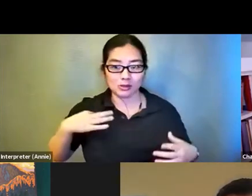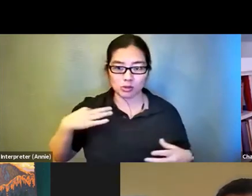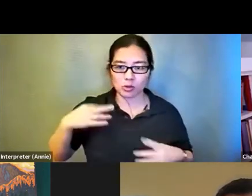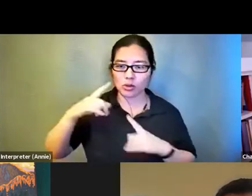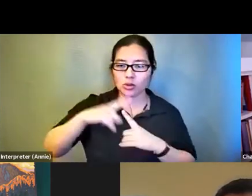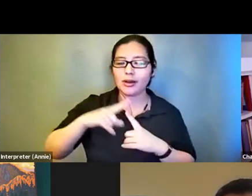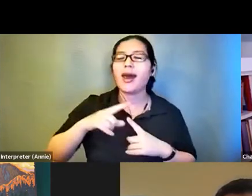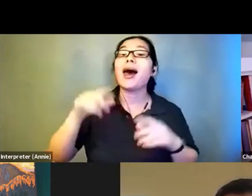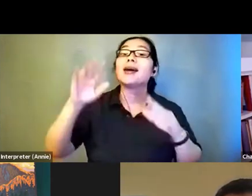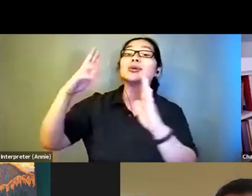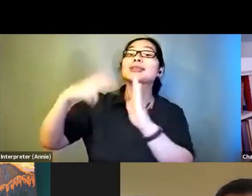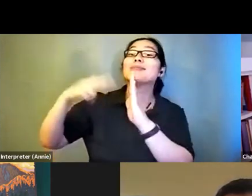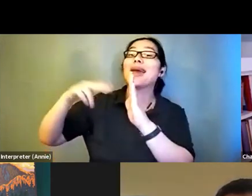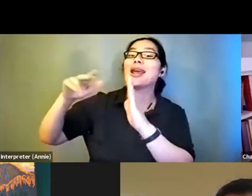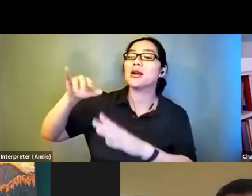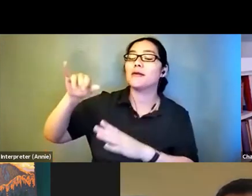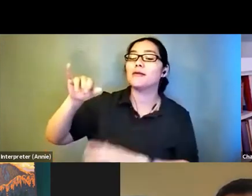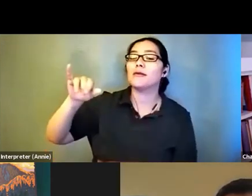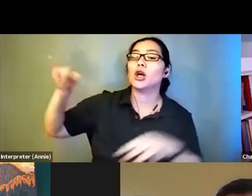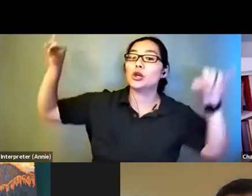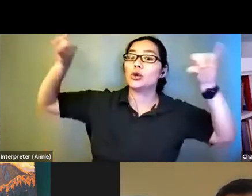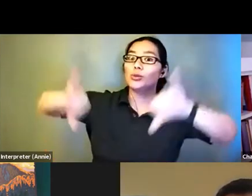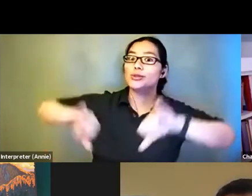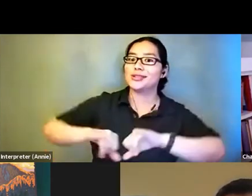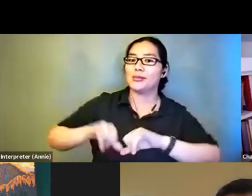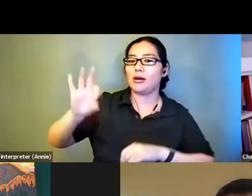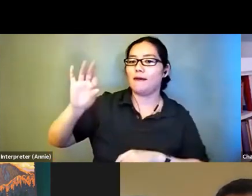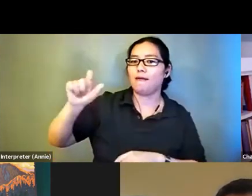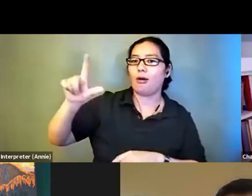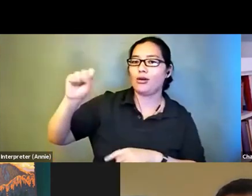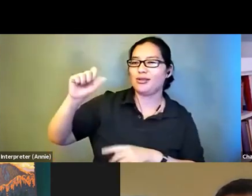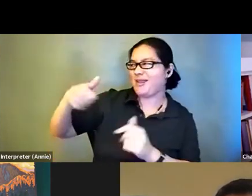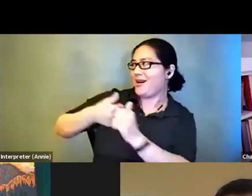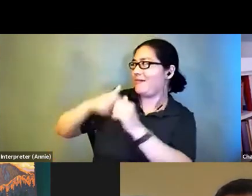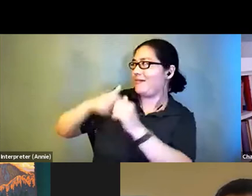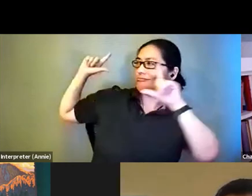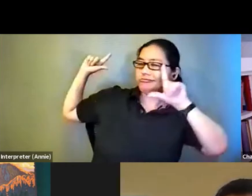Yosemite falls behind me. And then